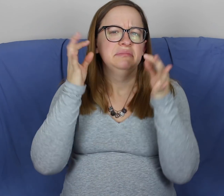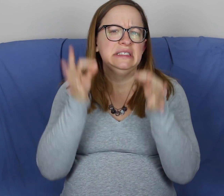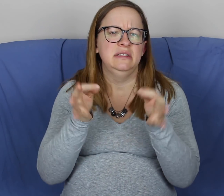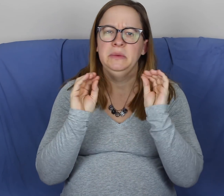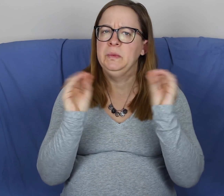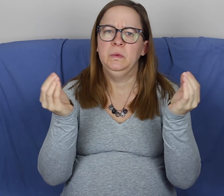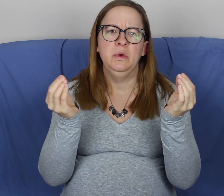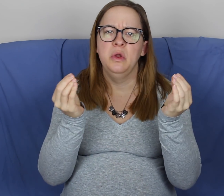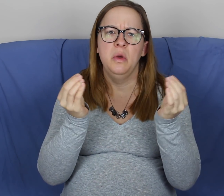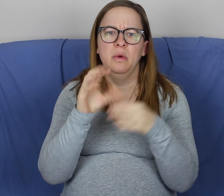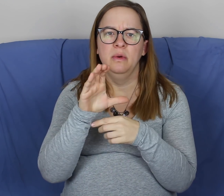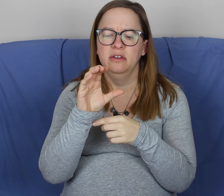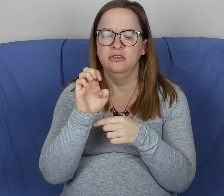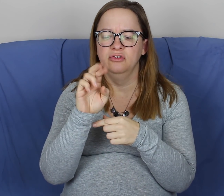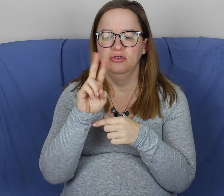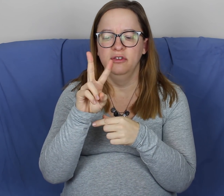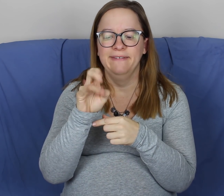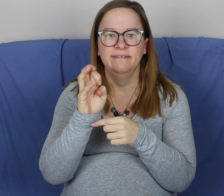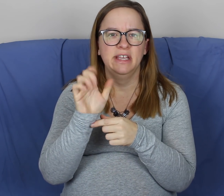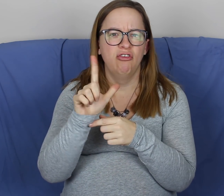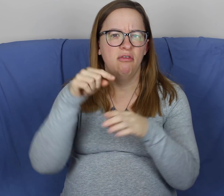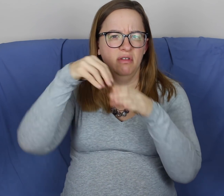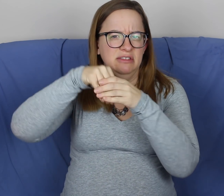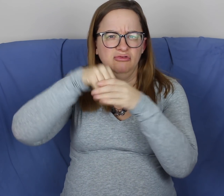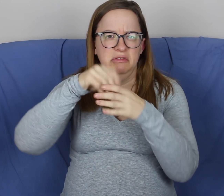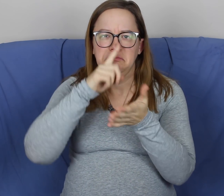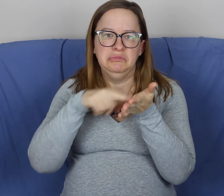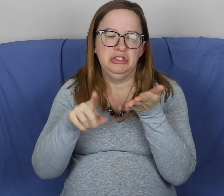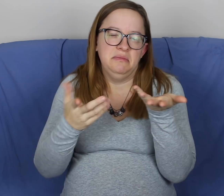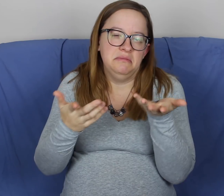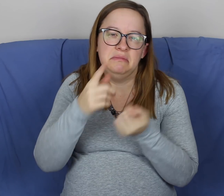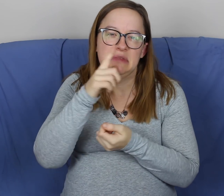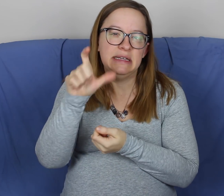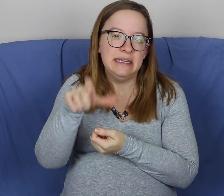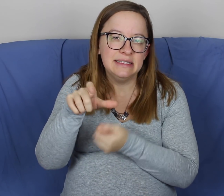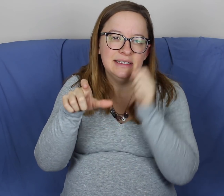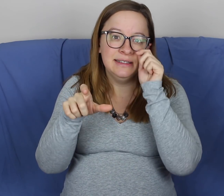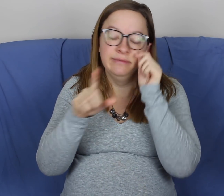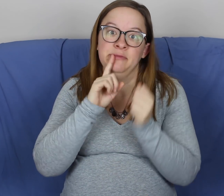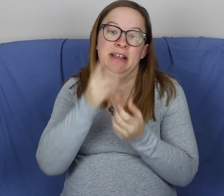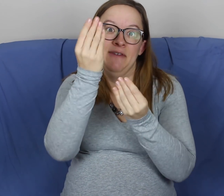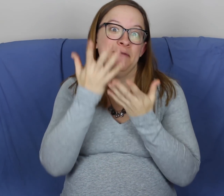I decided not to get a cervical check. It's not necessary.